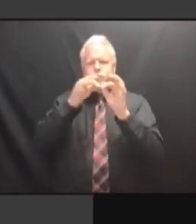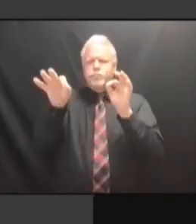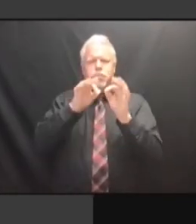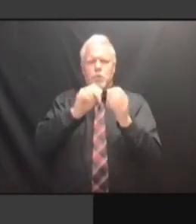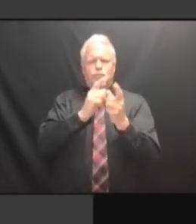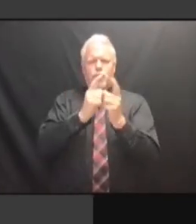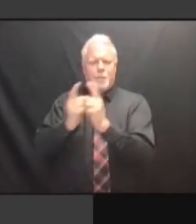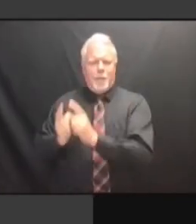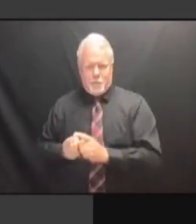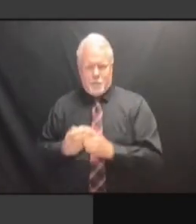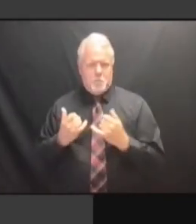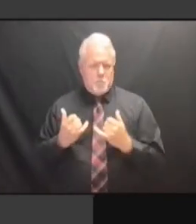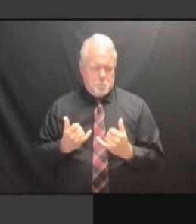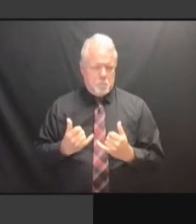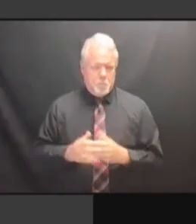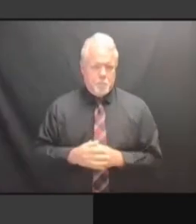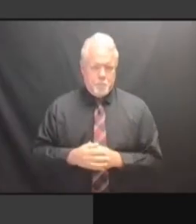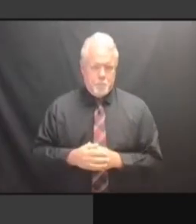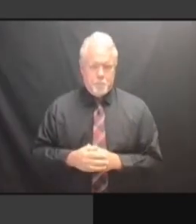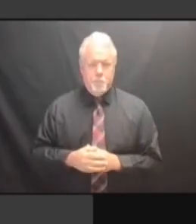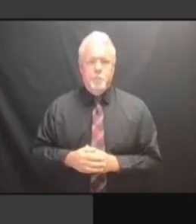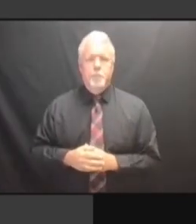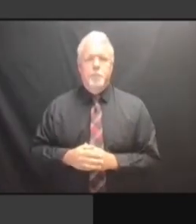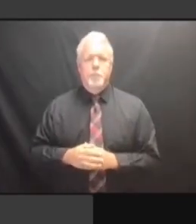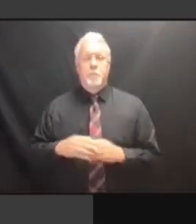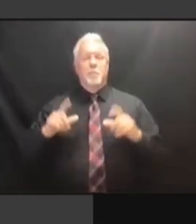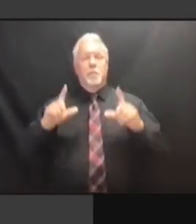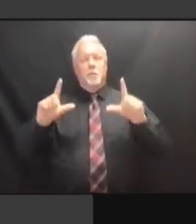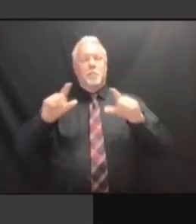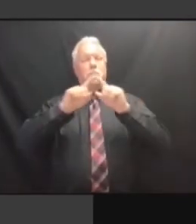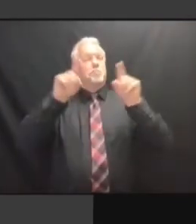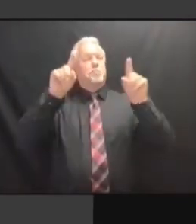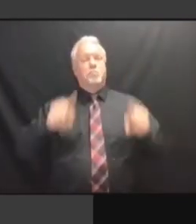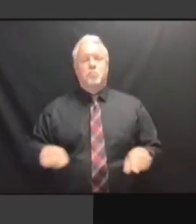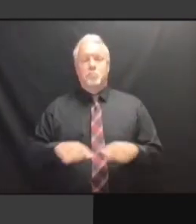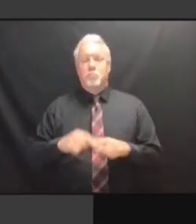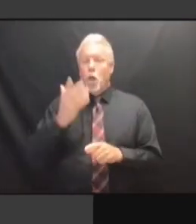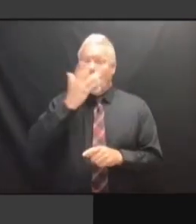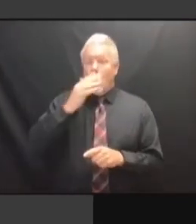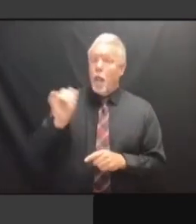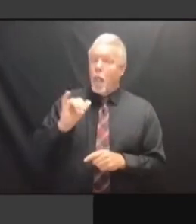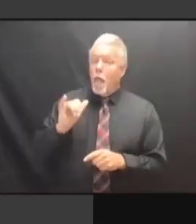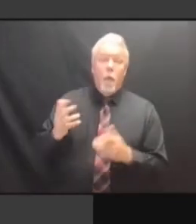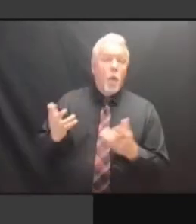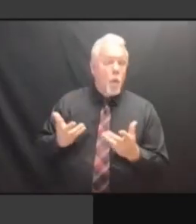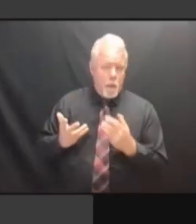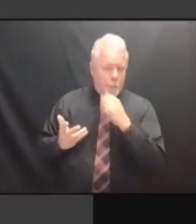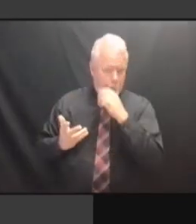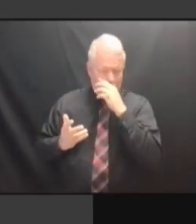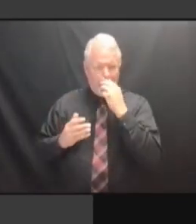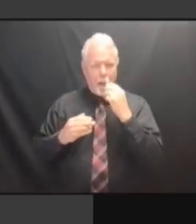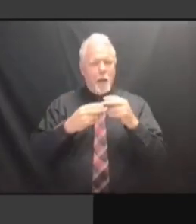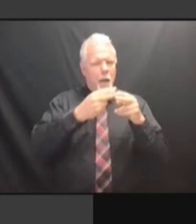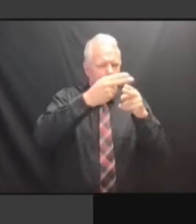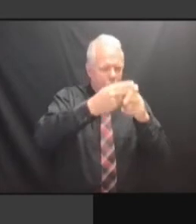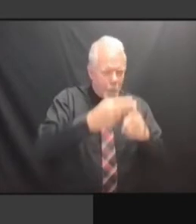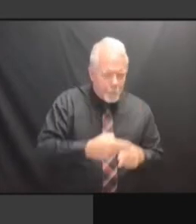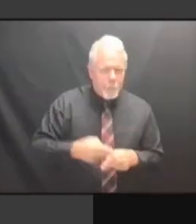DO THAT ON DECEMBER 8, LOOKS LIKE WE'RE READY TO GET THAT ON LIKE WE'RE READY TO GET THAT ON LIKE WE'RE READY TO GET THAT ON TIME LIKE WE'RE READY TO GET THAT ON TIME AND LIKE WE'RE READY TO GET THAT ON TIME AND READY LIKE WE'RE READY TO GET THAT ON TIME AND READY TO LIKE WE'RE READY TO GET THAT ON TIME AND READY TO GO. TIME AND READY TO GO. TIME AND READY TO GO. WE TIME AND READY TO GO. WE HAVE TIME AND READY TO GO. WE HAVE BEEN TIME AND READY TO GO. WE HAVE BEEN MEETING TIME AND READY TO GO. WE HAVE BEEN MEETING ON TIME AND READY TO GO. WE HAVE BEEN MEETING ON SPACE WE HAVE BEEN MEETING ON SPACE WE HAVE BEEN MEETING ON SPACE PLANNING, WE HAVE BEEN MEETING ON SPACE PLANNING, AS WE HAVE BEEN MEETING ON SPACE PLANNING, AS ALLUDED WE HAVE BEEN MEETING ON SPACE PLANNING, AS ALLUDED TO WE HAVE BEEN MEETING ON SPACE PLANNING, AS ALLUDED TO DURING PLANNING, AS ALLUDED TO DURING PLANNING, AS ALLUDED TO DURING THE PLANNING, AS ALLUDED TO DURING THE PUBLIC PLANNING, AS ALLUDED TO DURING THE PUBLIC CAMPAIGN